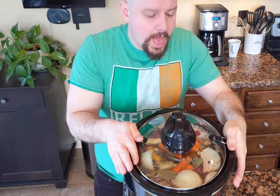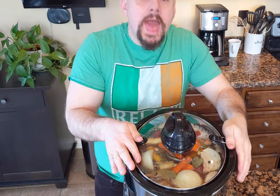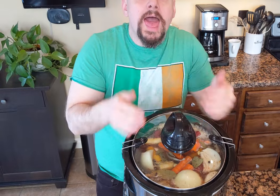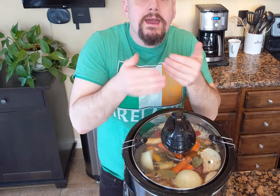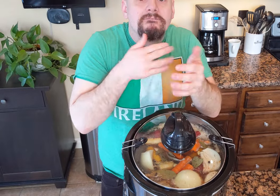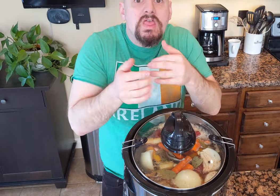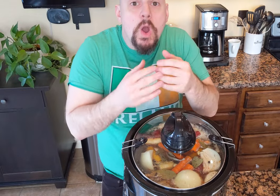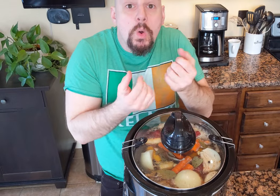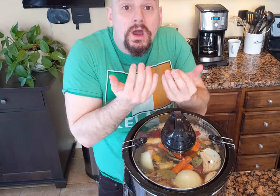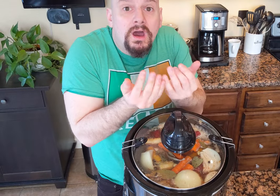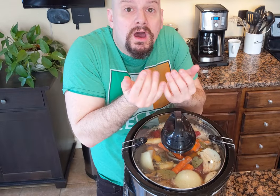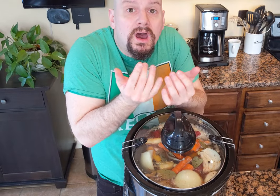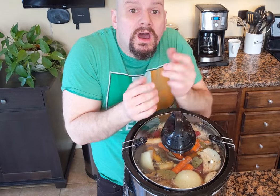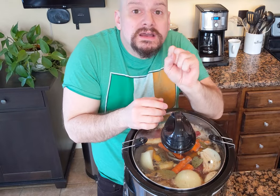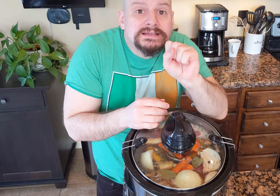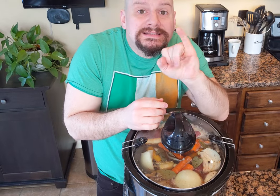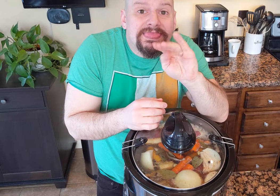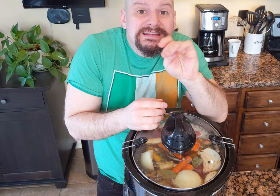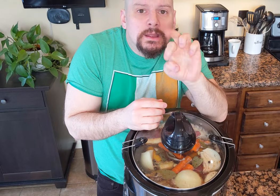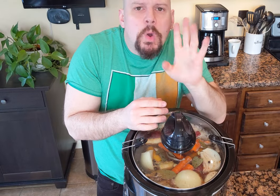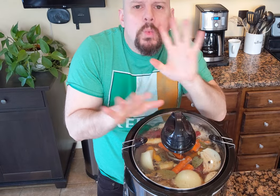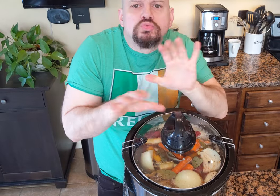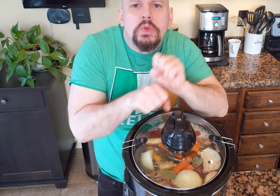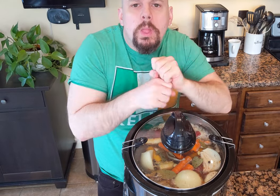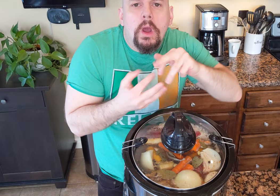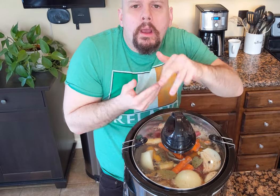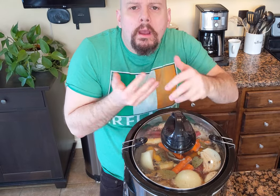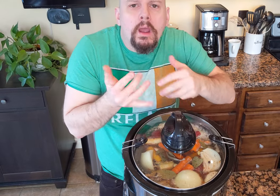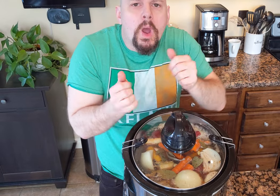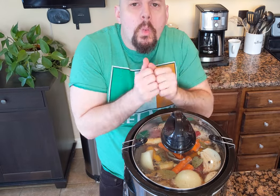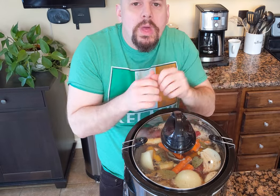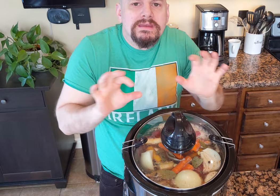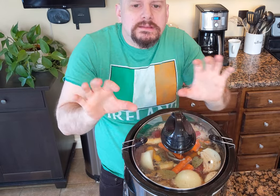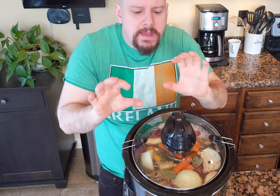Regardless of the simmer does the work to circulate the spices